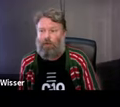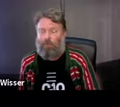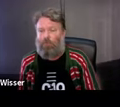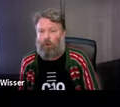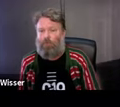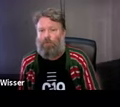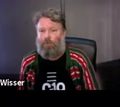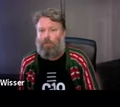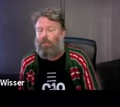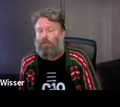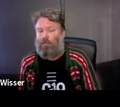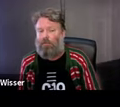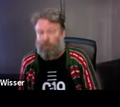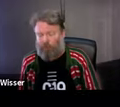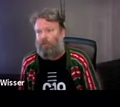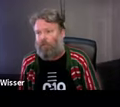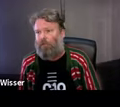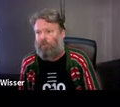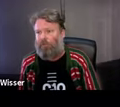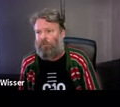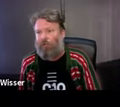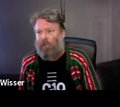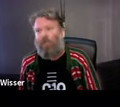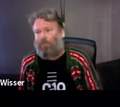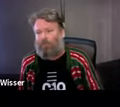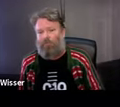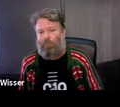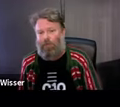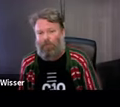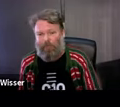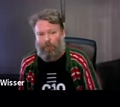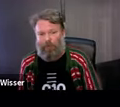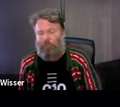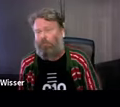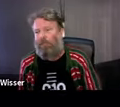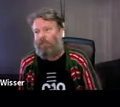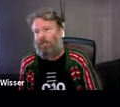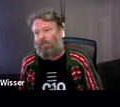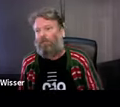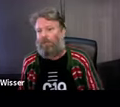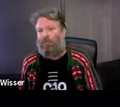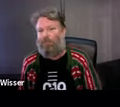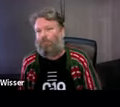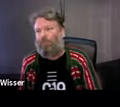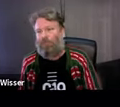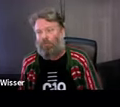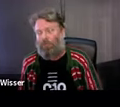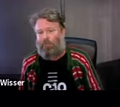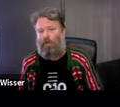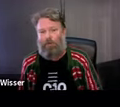what made that such an exciting festival. I don't think I'll ever beat it. Like, it is my favourite festival because it was the